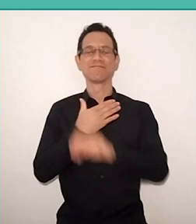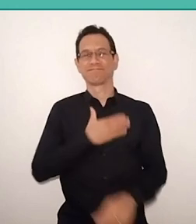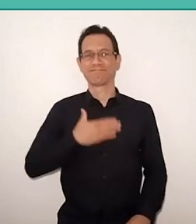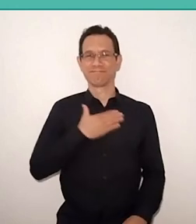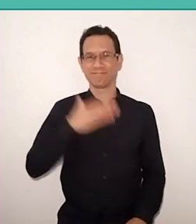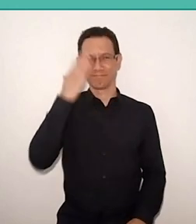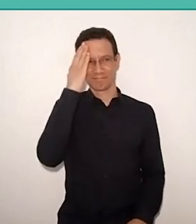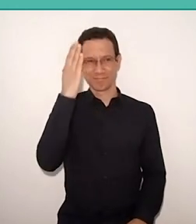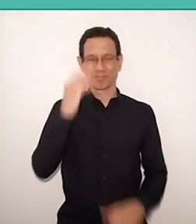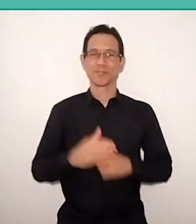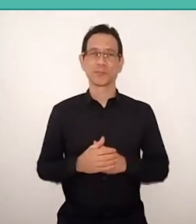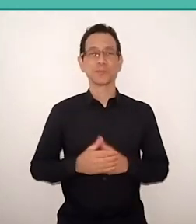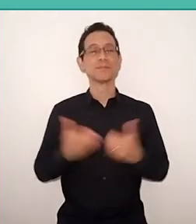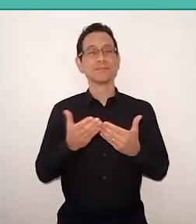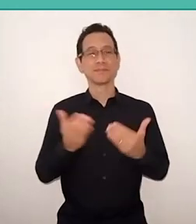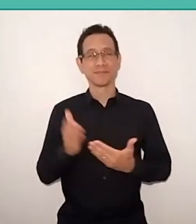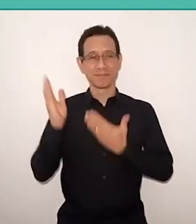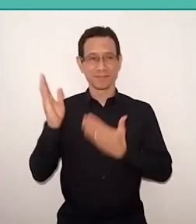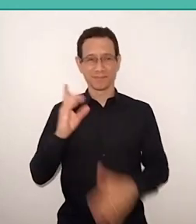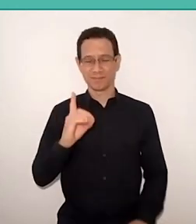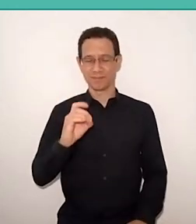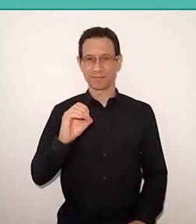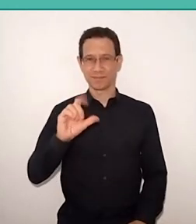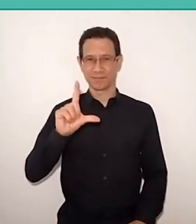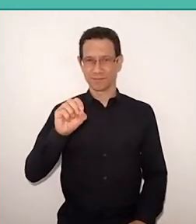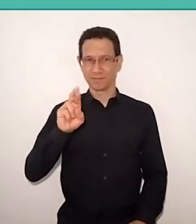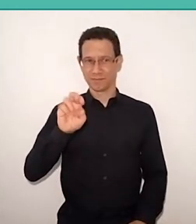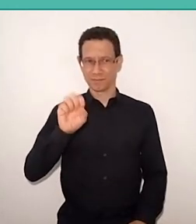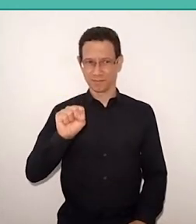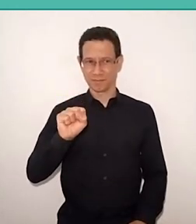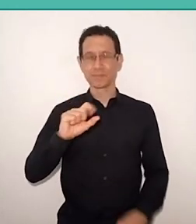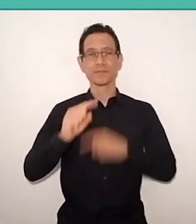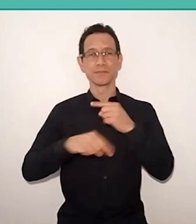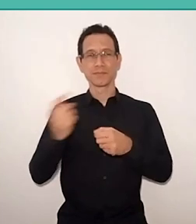I'll spread the word to Dolores and then I go back to talk about Bel. Okay?